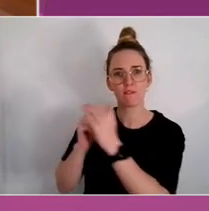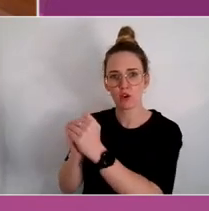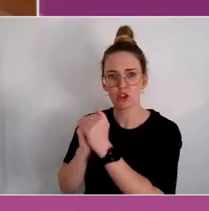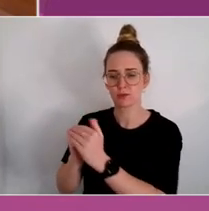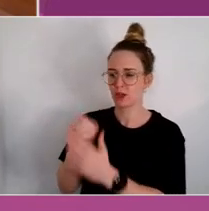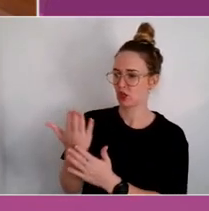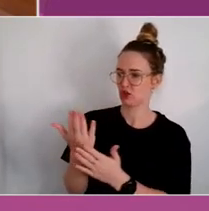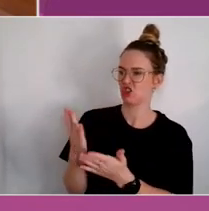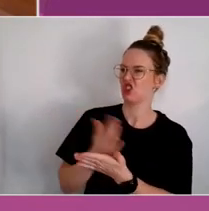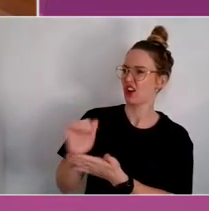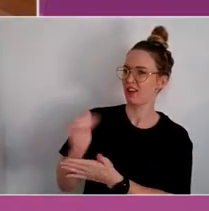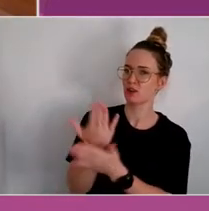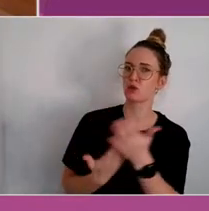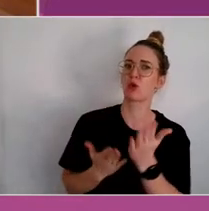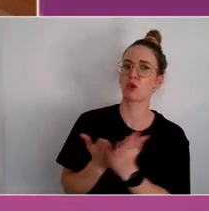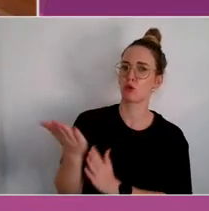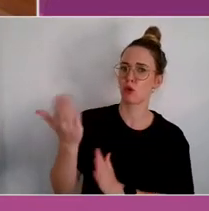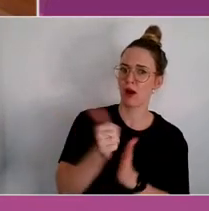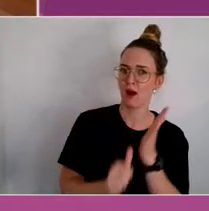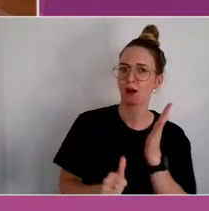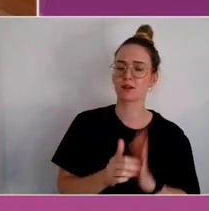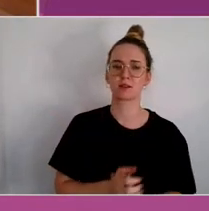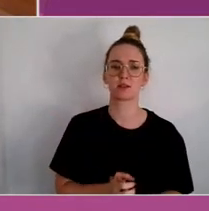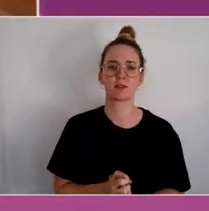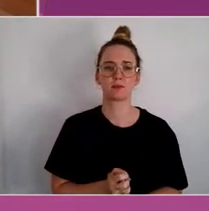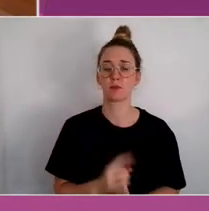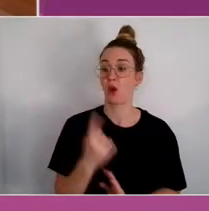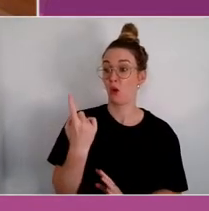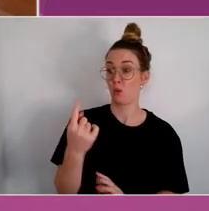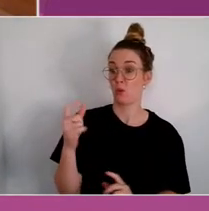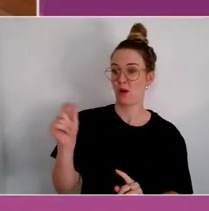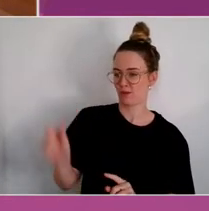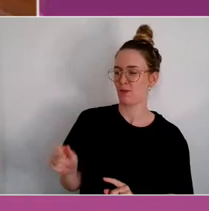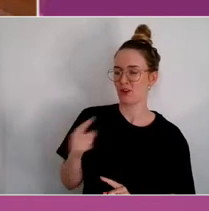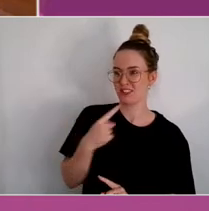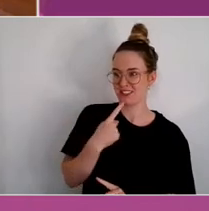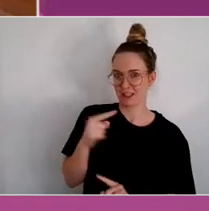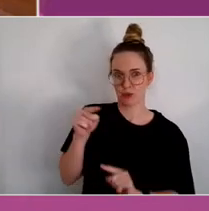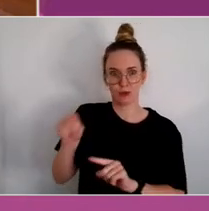One of the members said to him, and I've got it written down here, he said, "I don't really